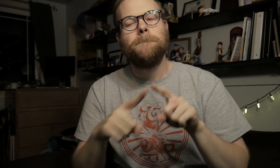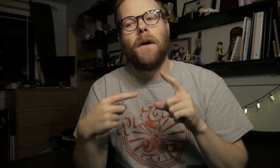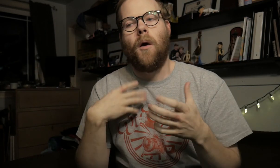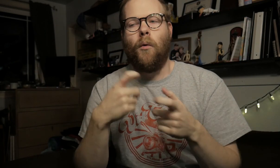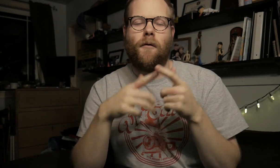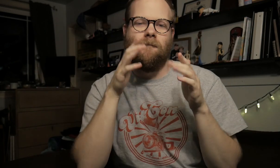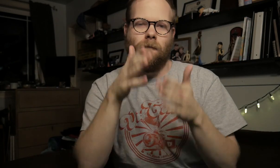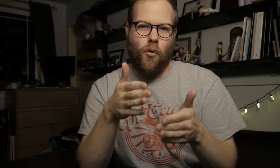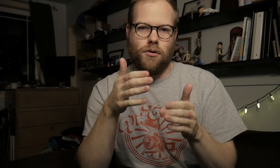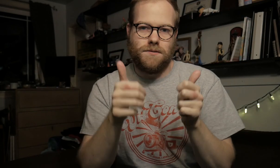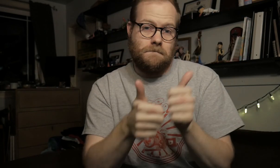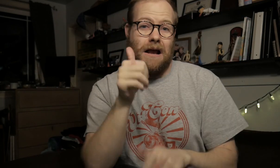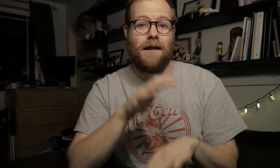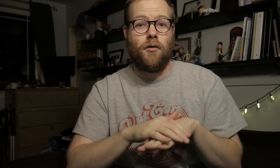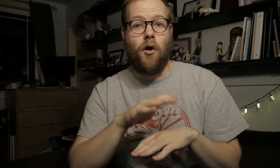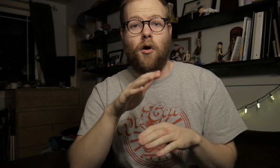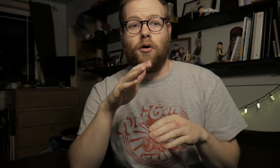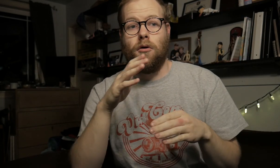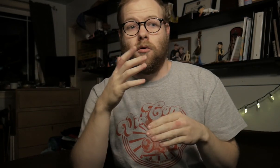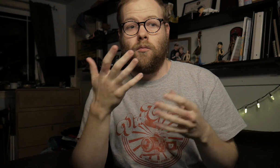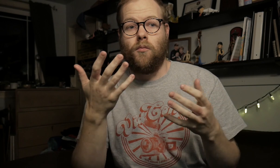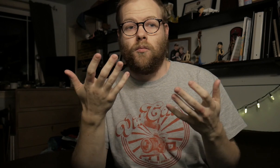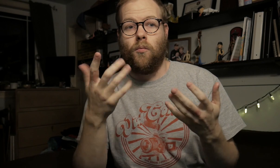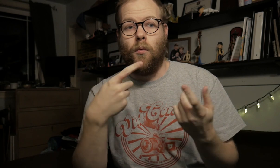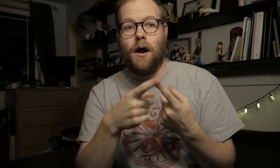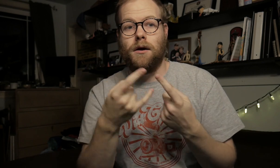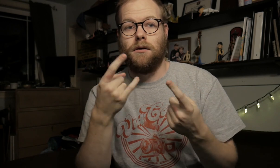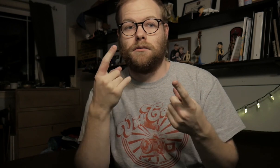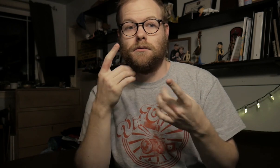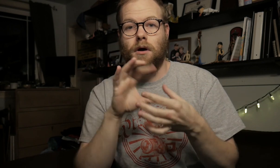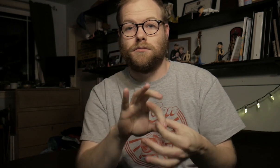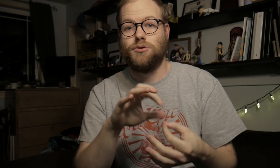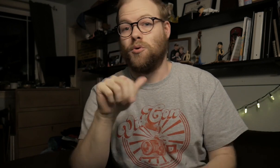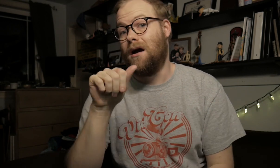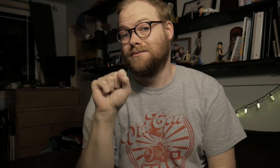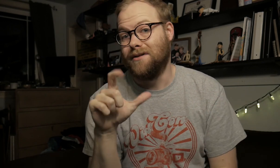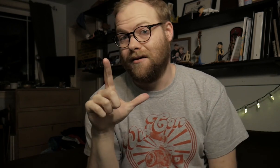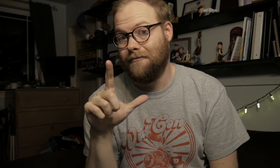but I want to focus mainly on when it comes to ASL.